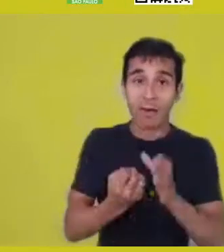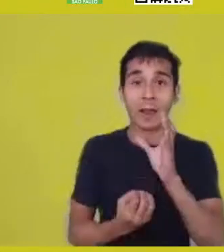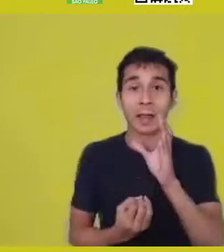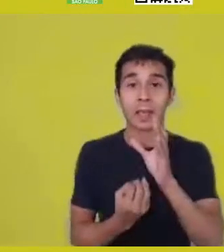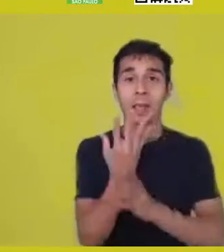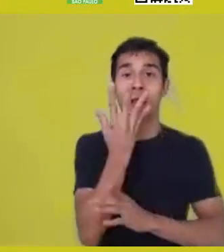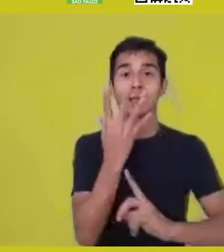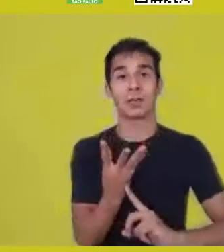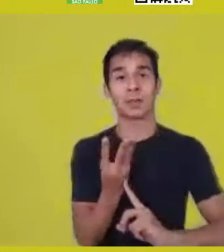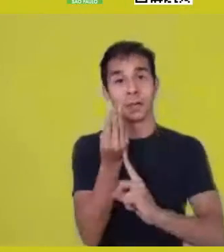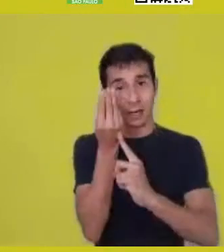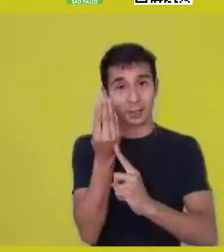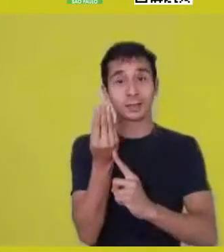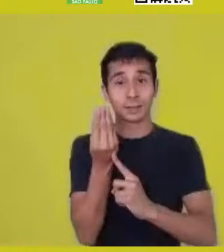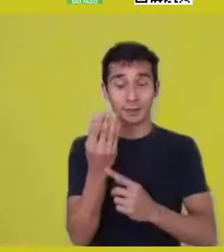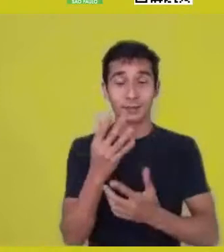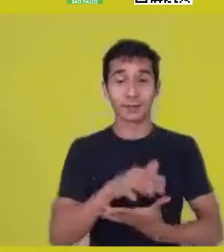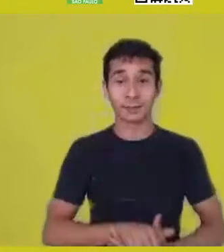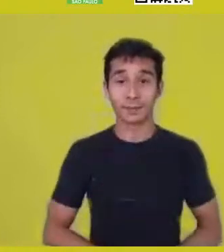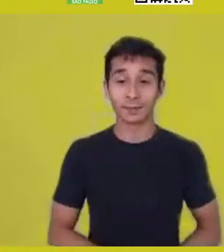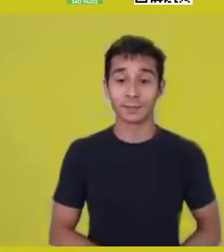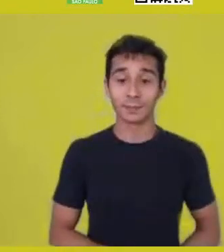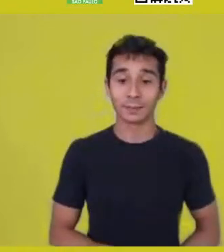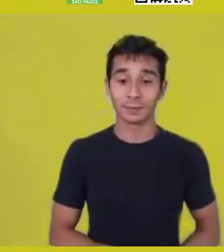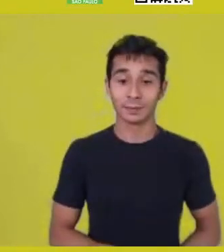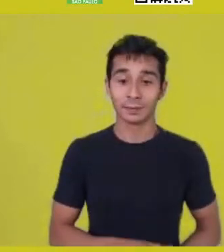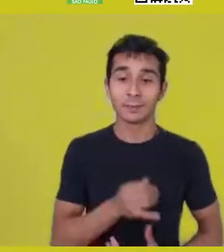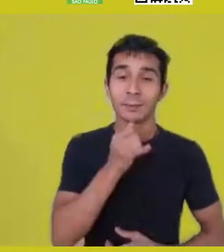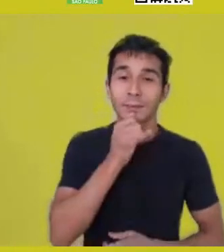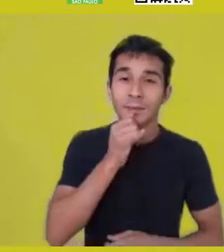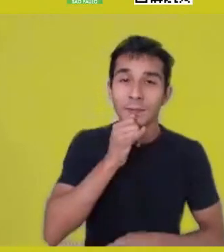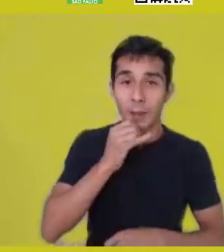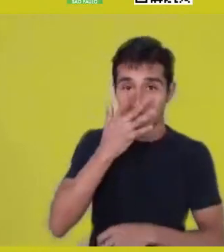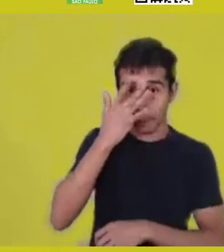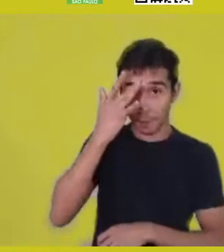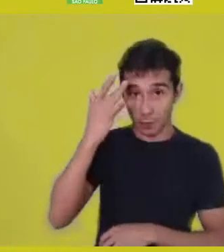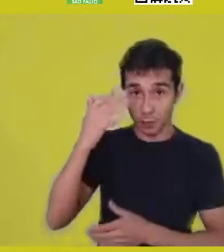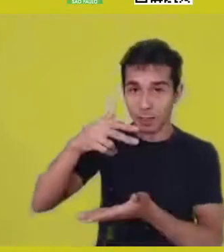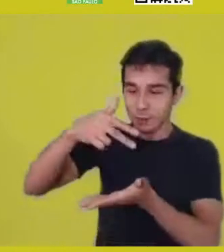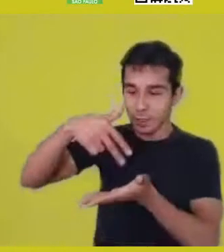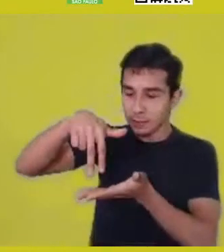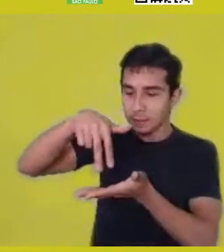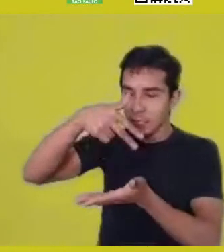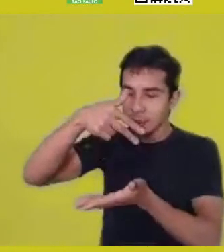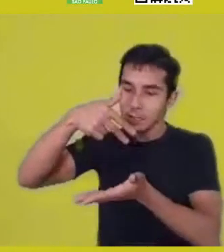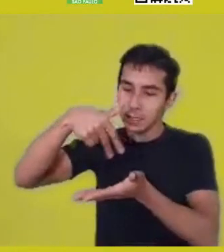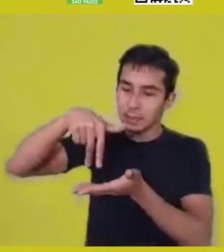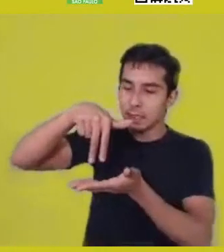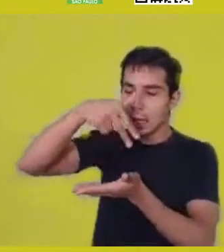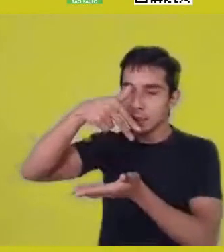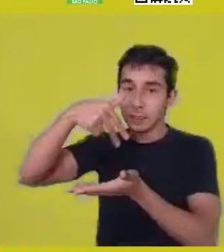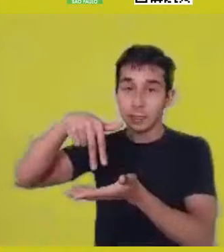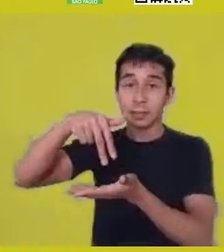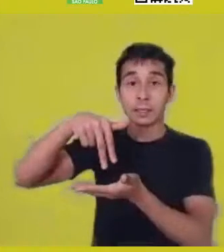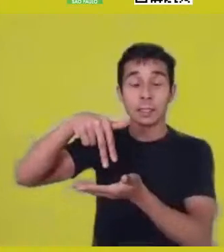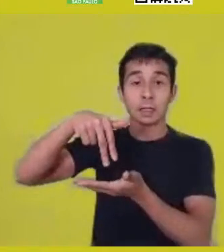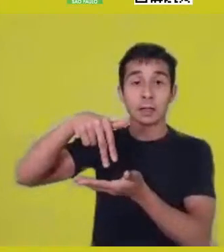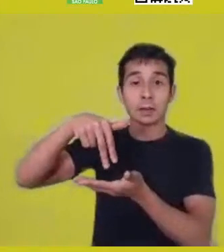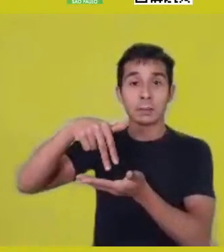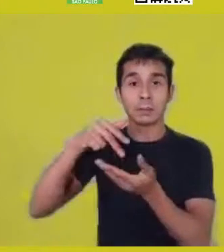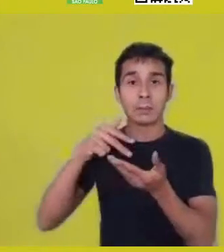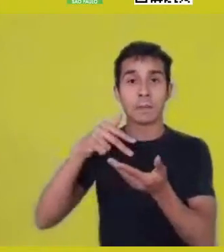See, when someone dances and brings a repertoire of experiences